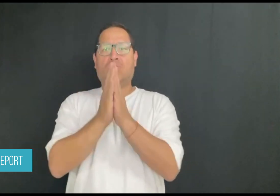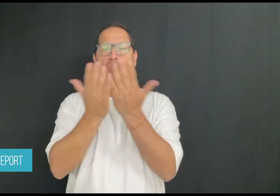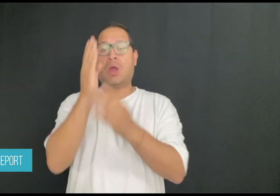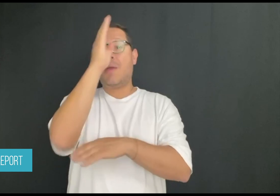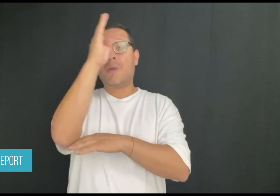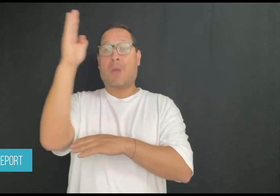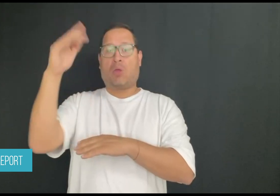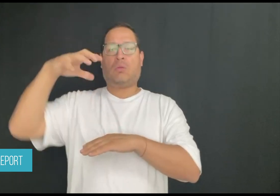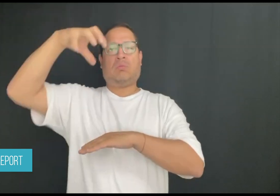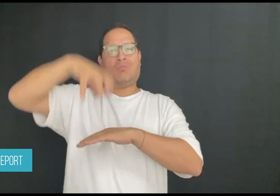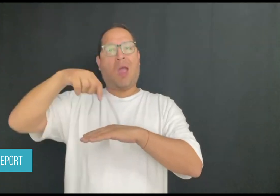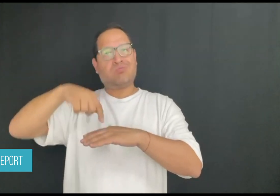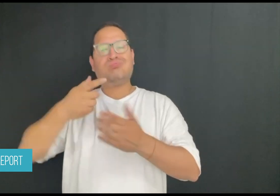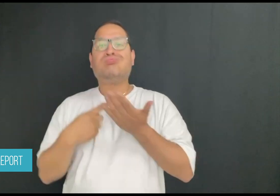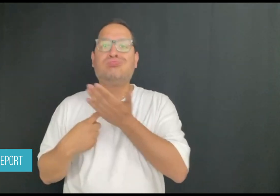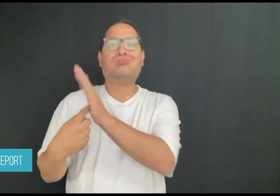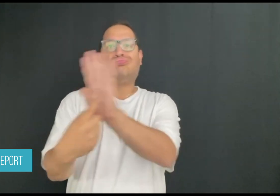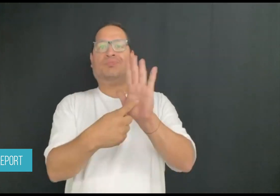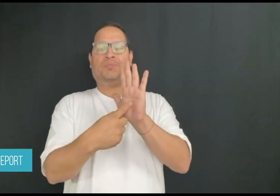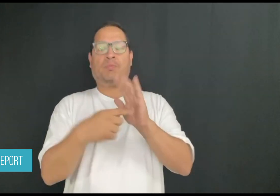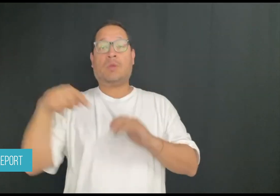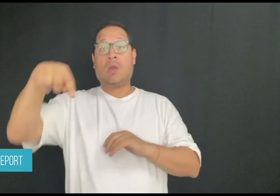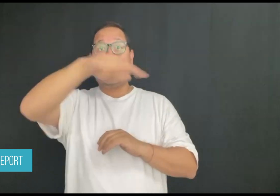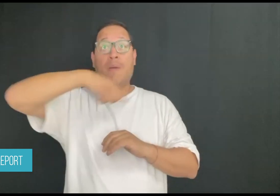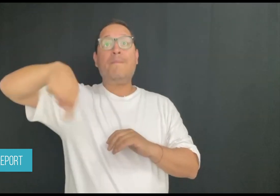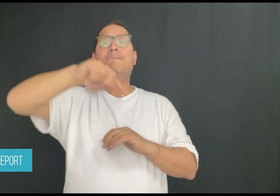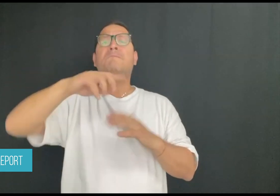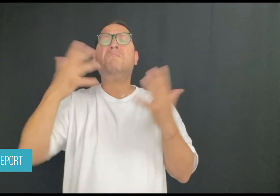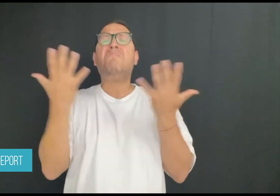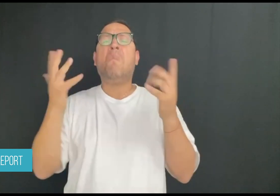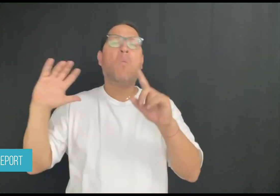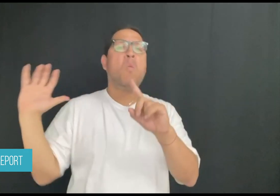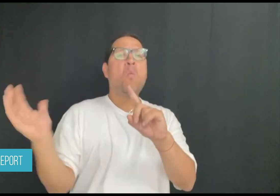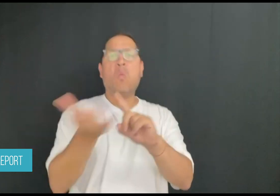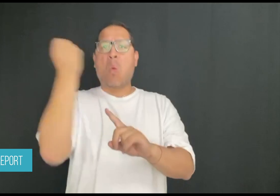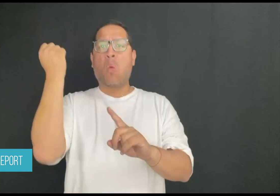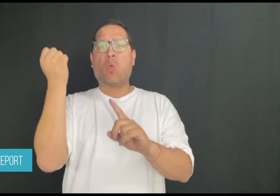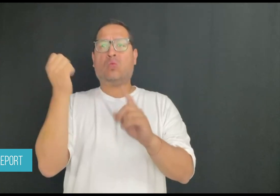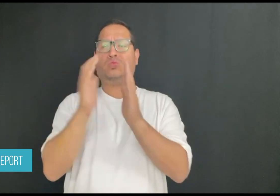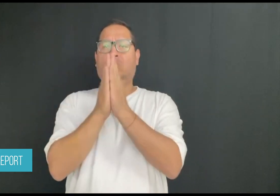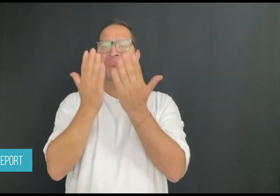to allow more understanding of the experiences